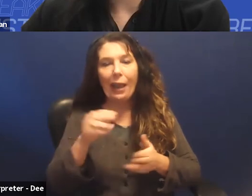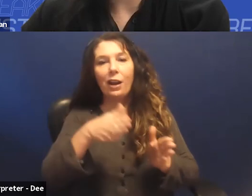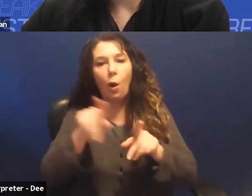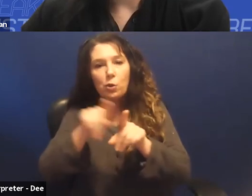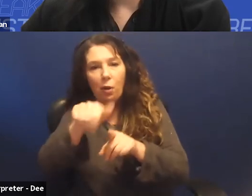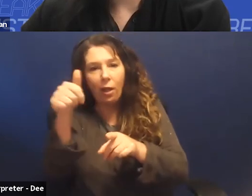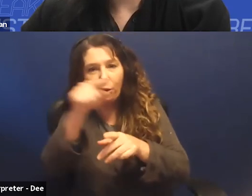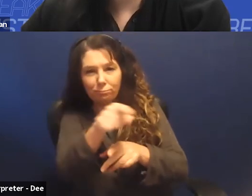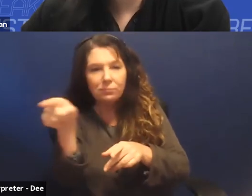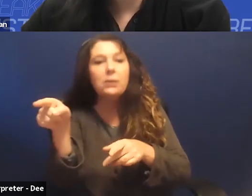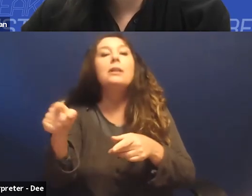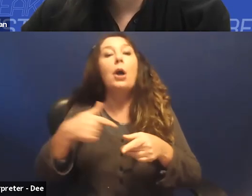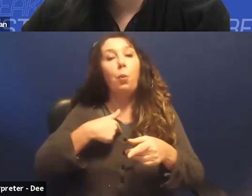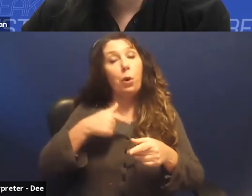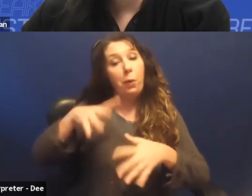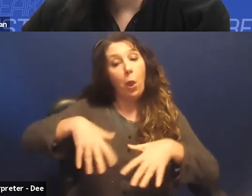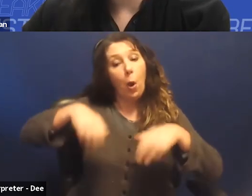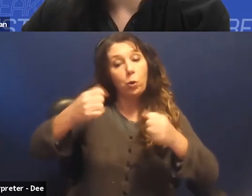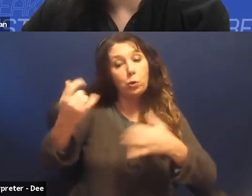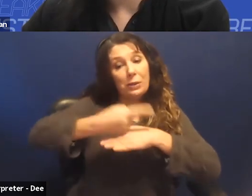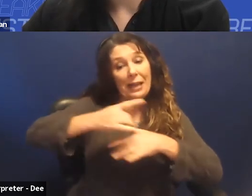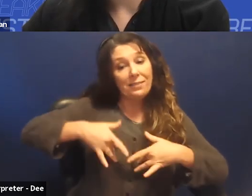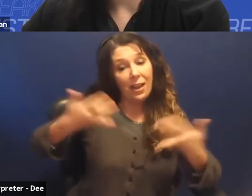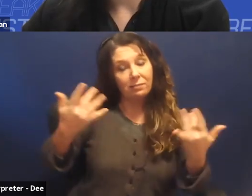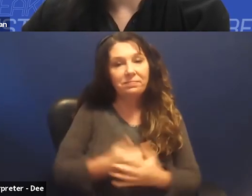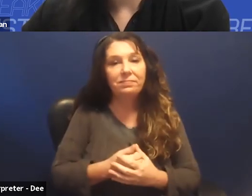We will be your host for today's event.